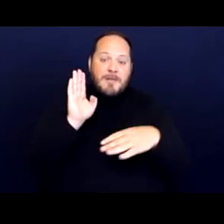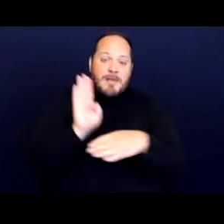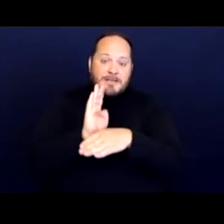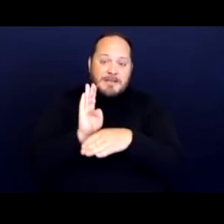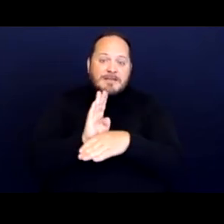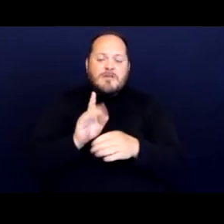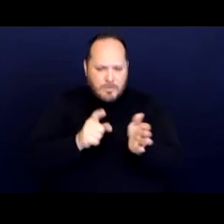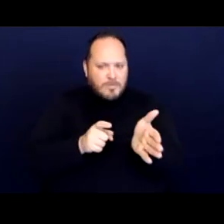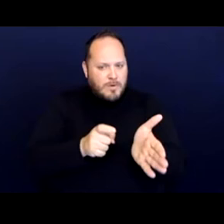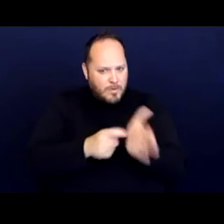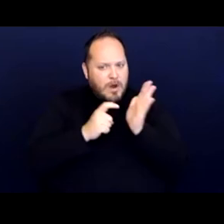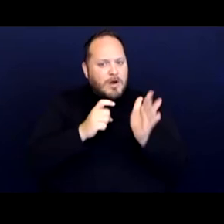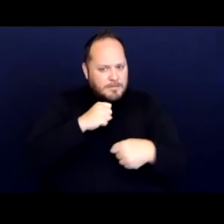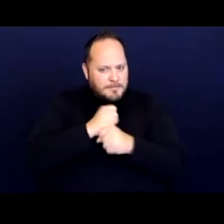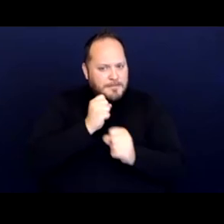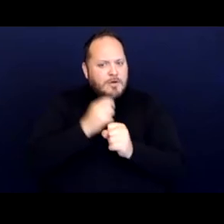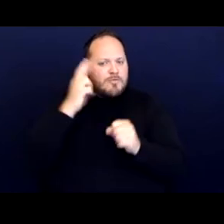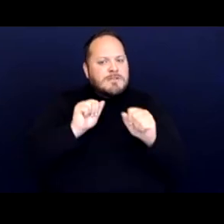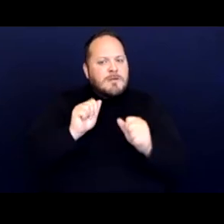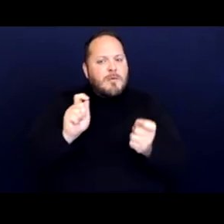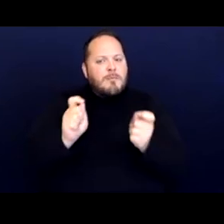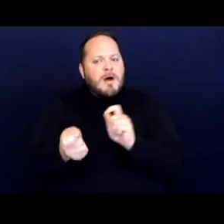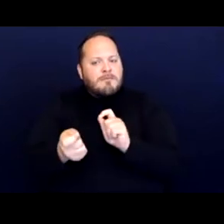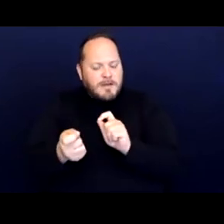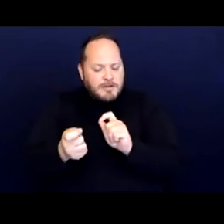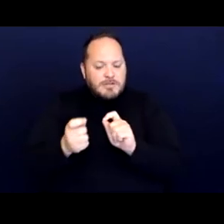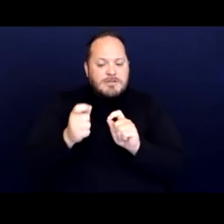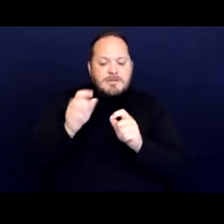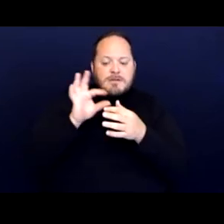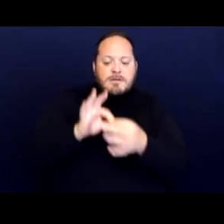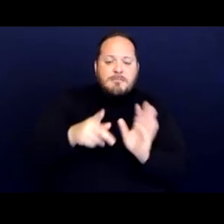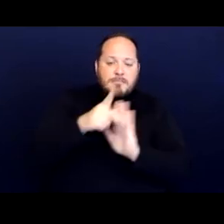to make reasonable modifications in policies, practices